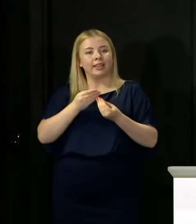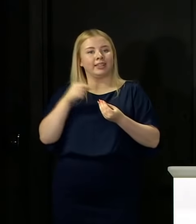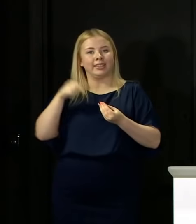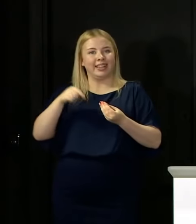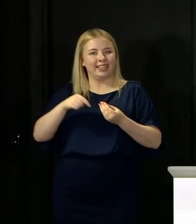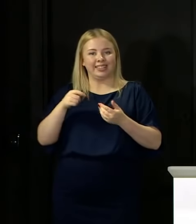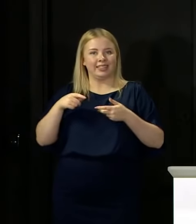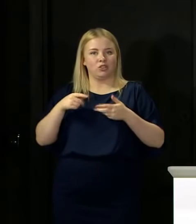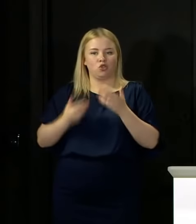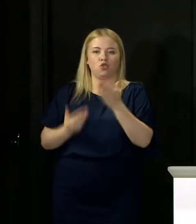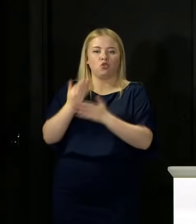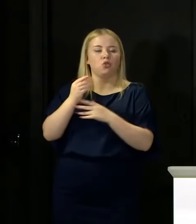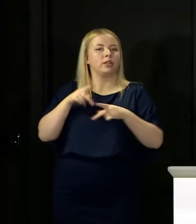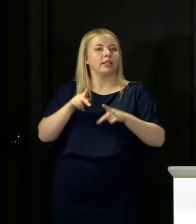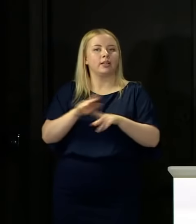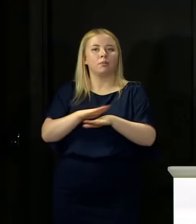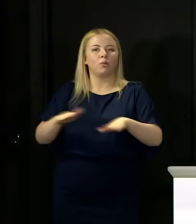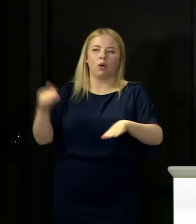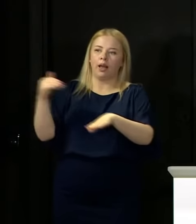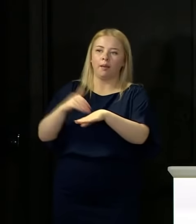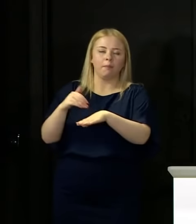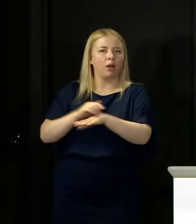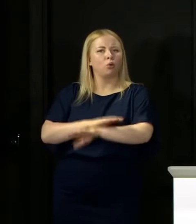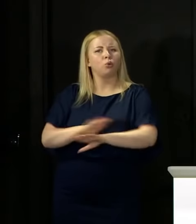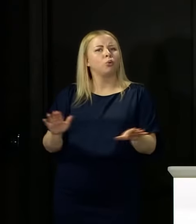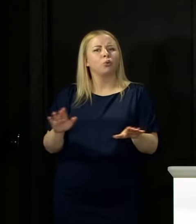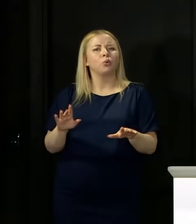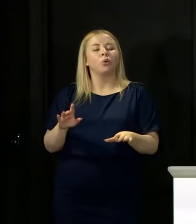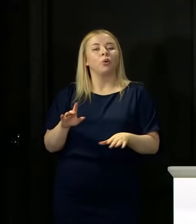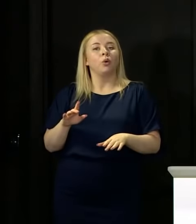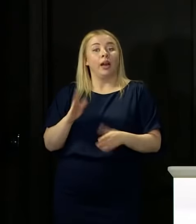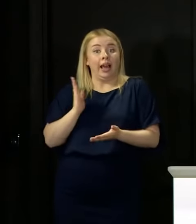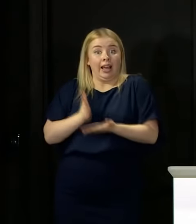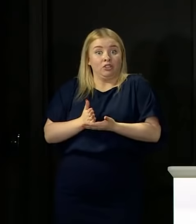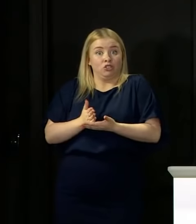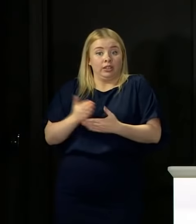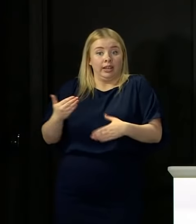As the Deputy First Minister said, performance has actually increased this year and the gap has narrowed.